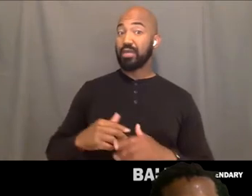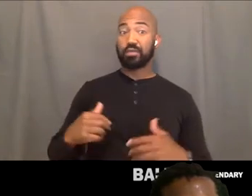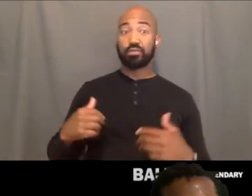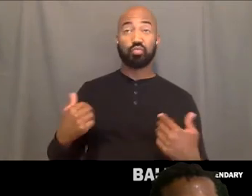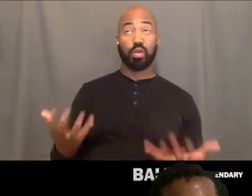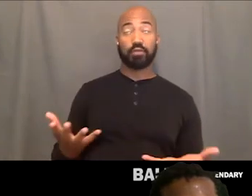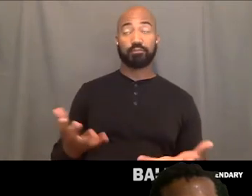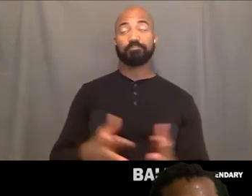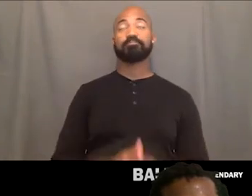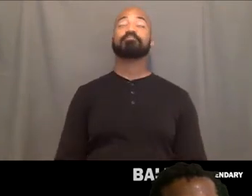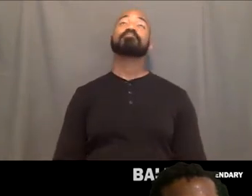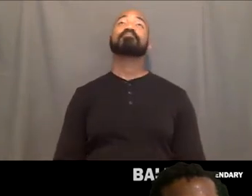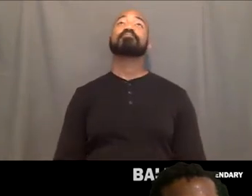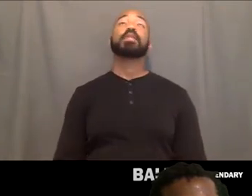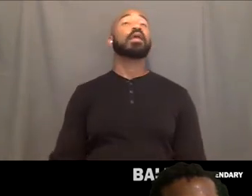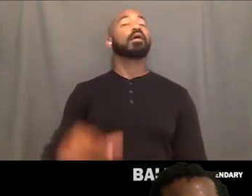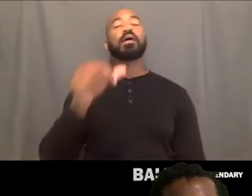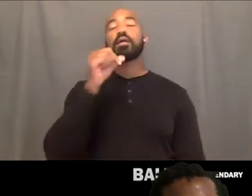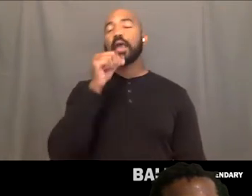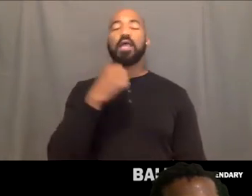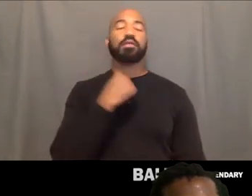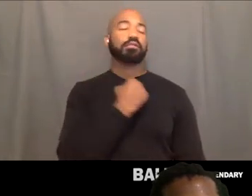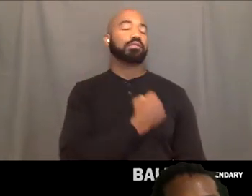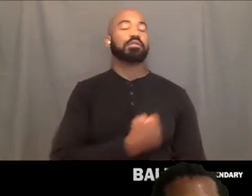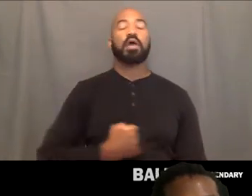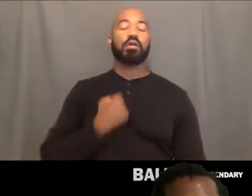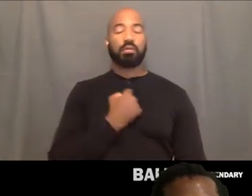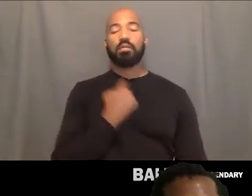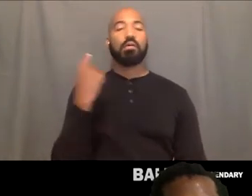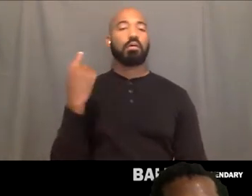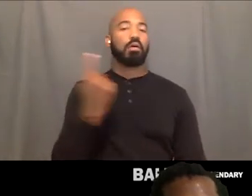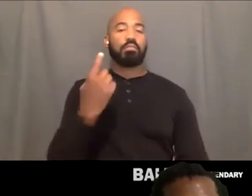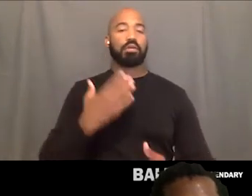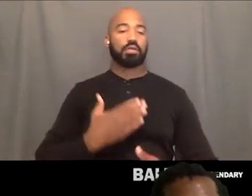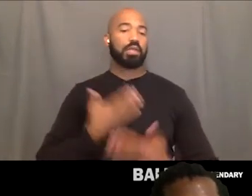unapologetically happy. It's, it, it's, you know,